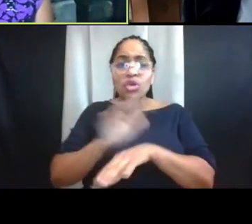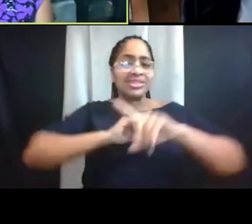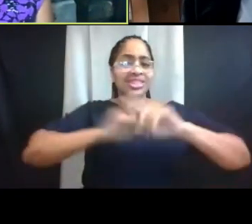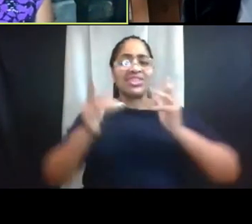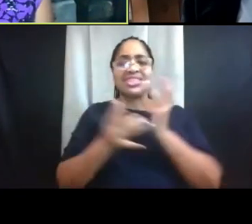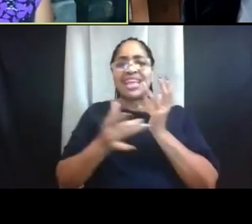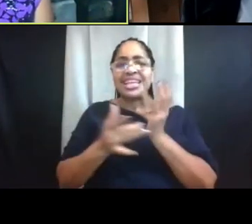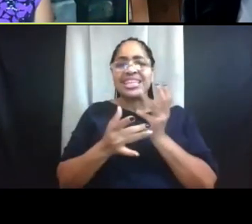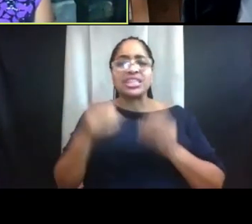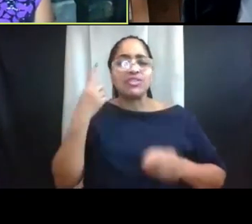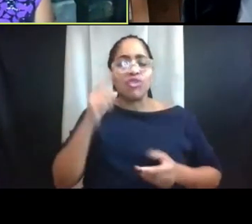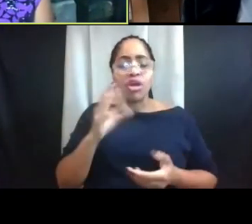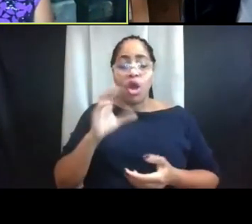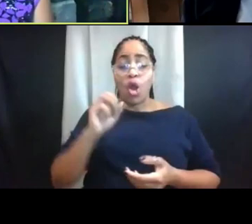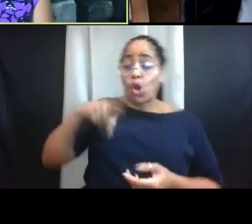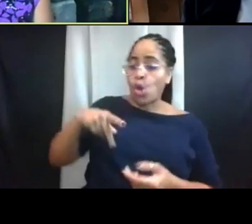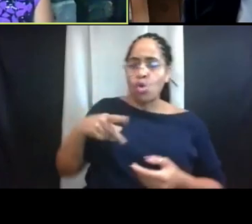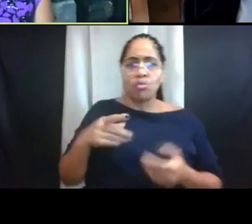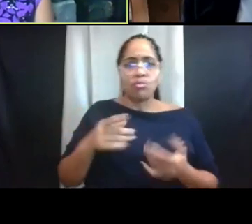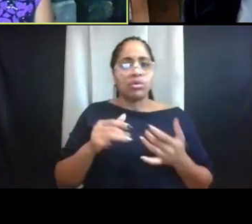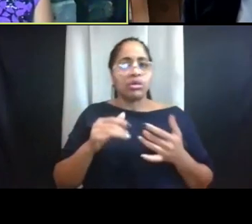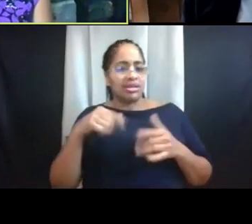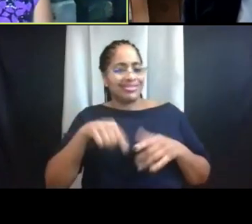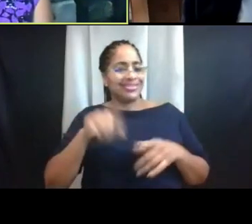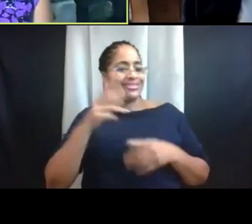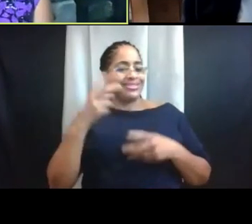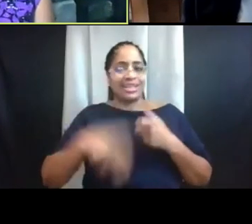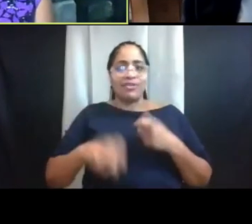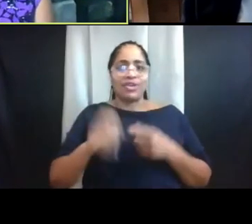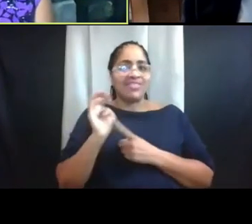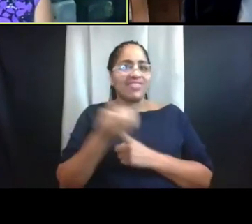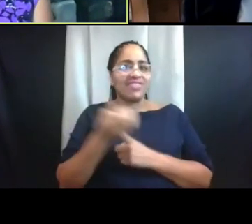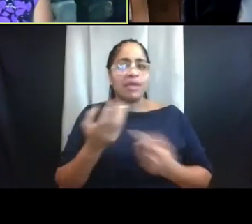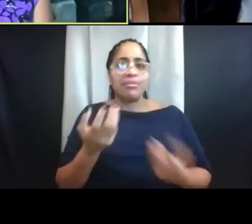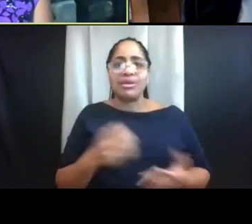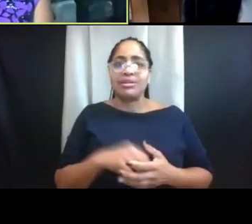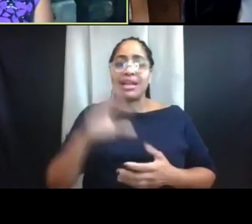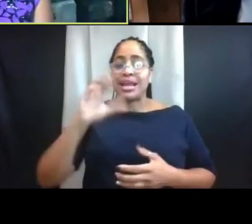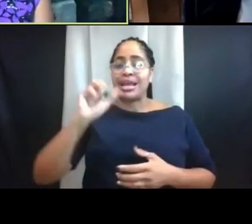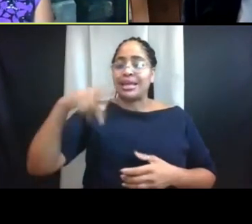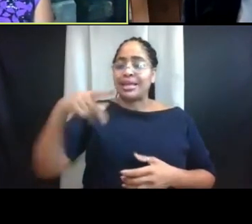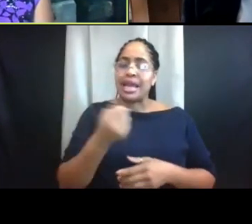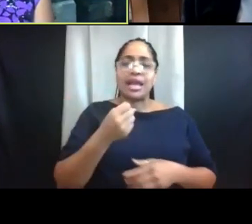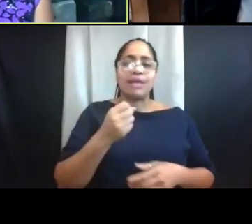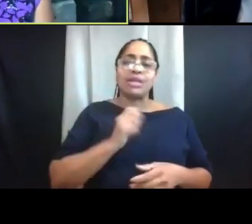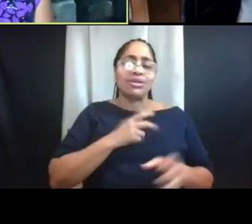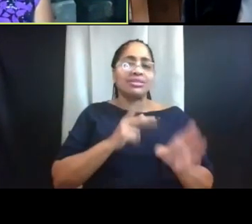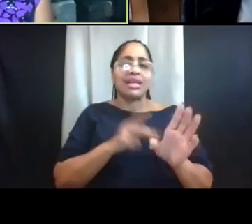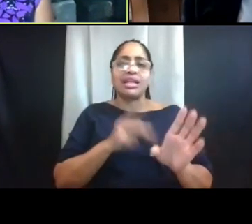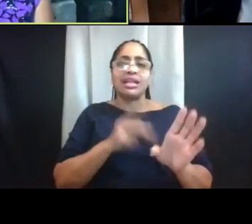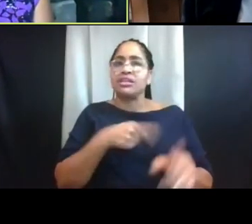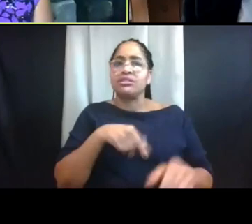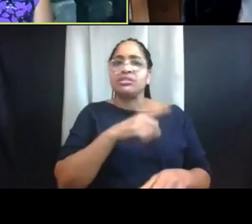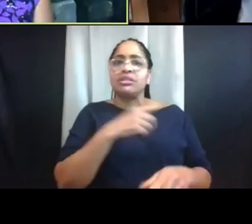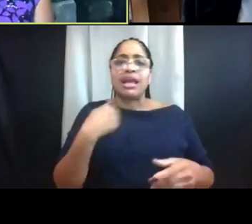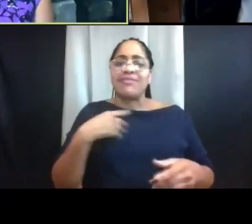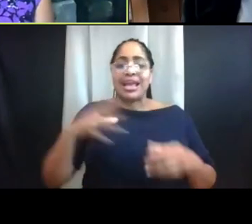and thrive in this difficult environment. CAPS, which is our Counseling and Psychological Services is adding eight additional counselors.